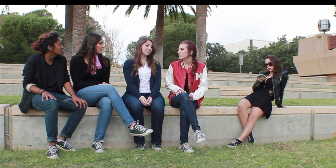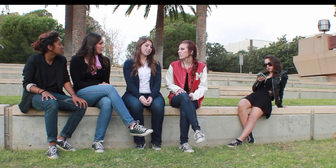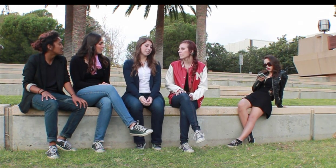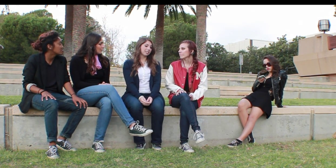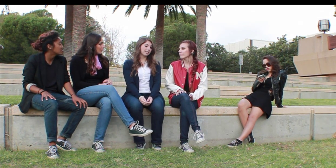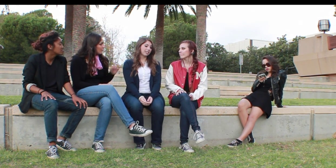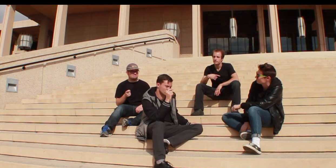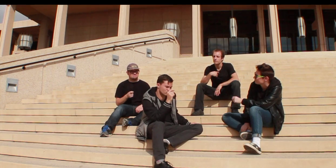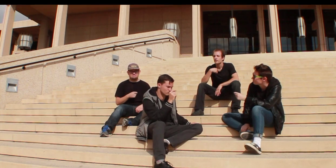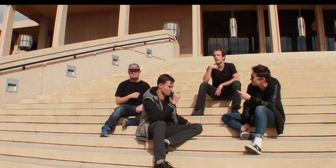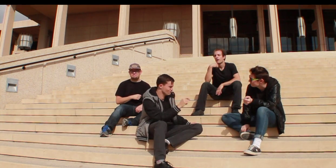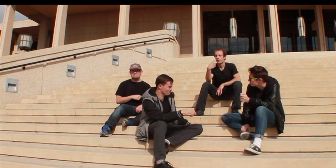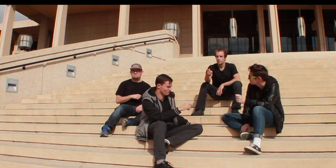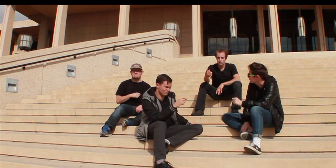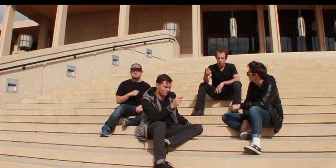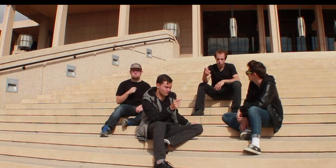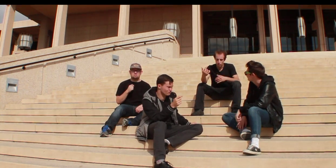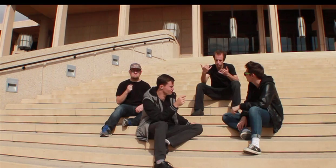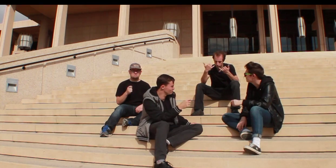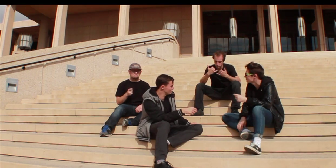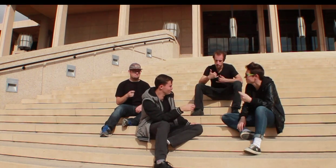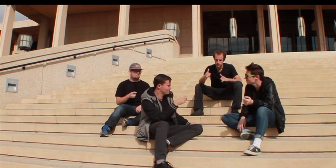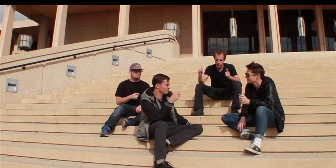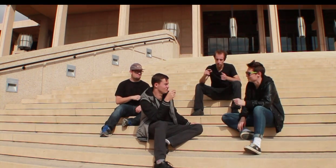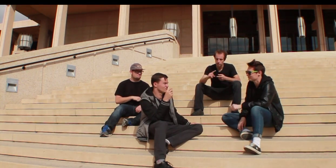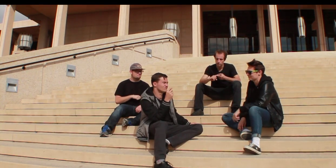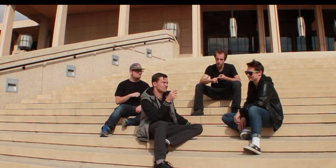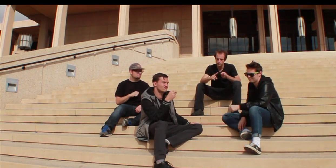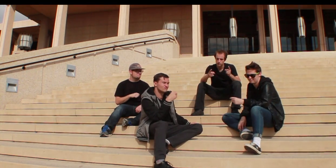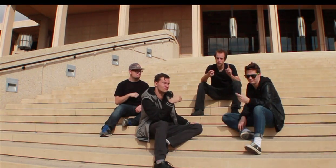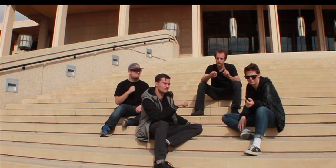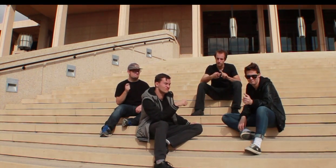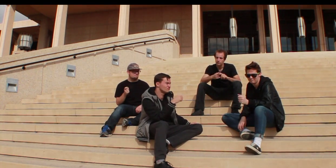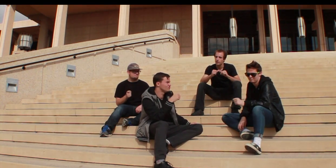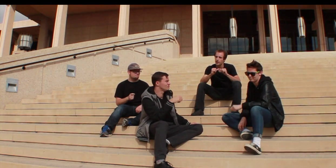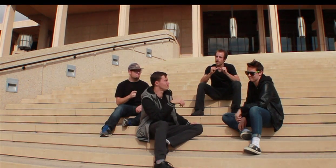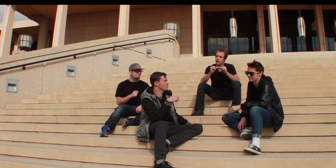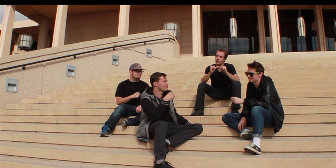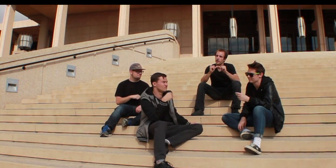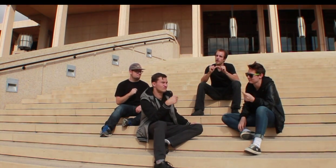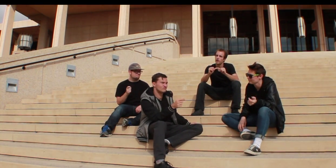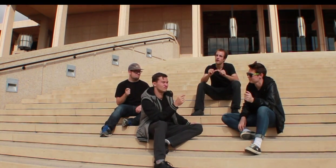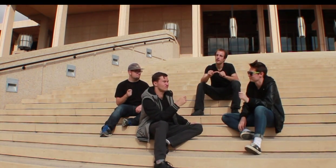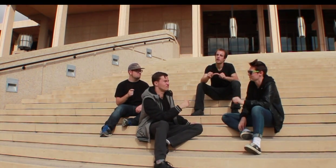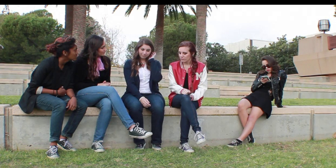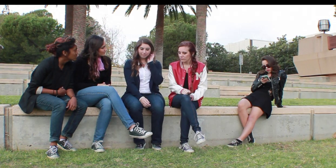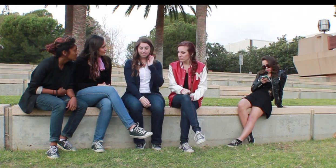Danny: Told her we still be friends